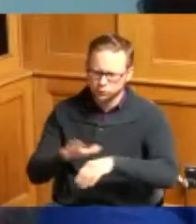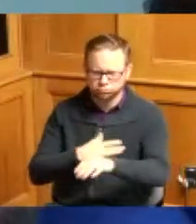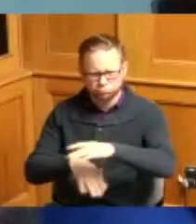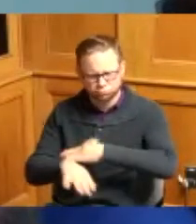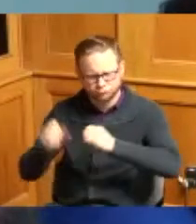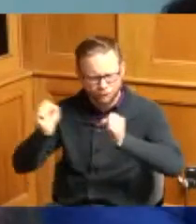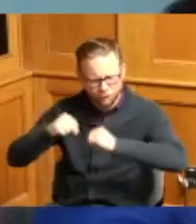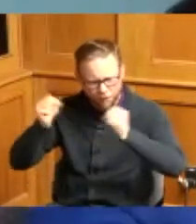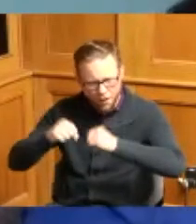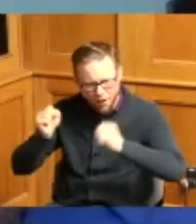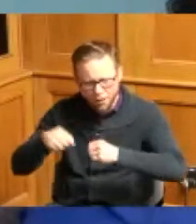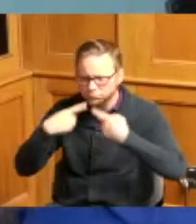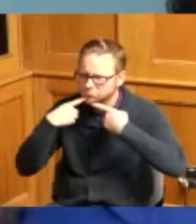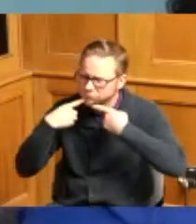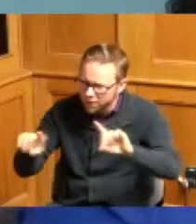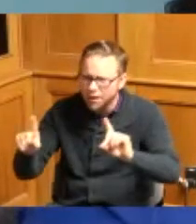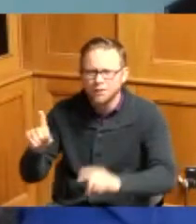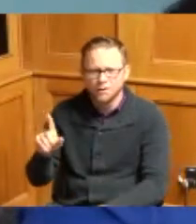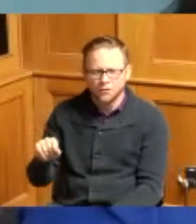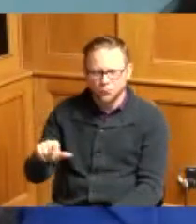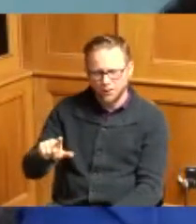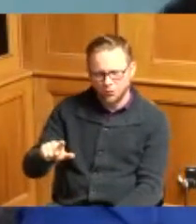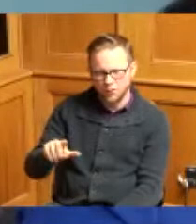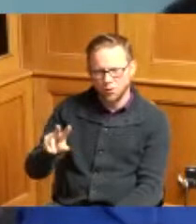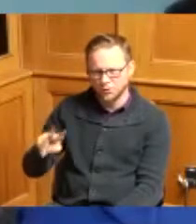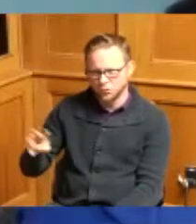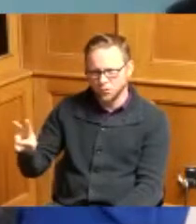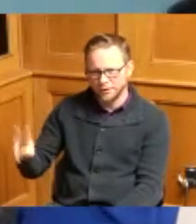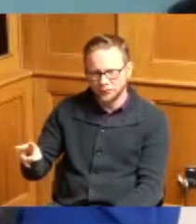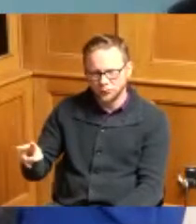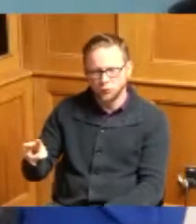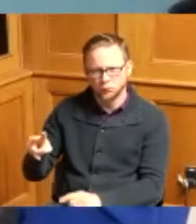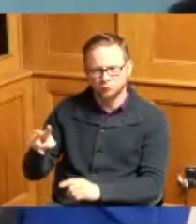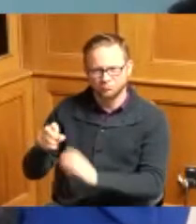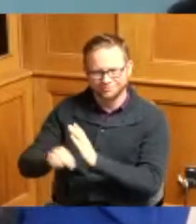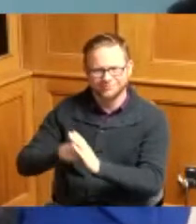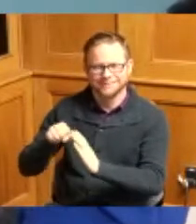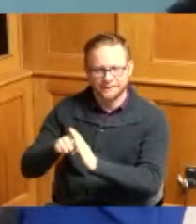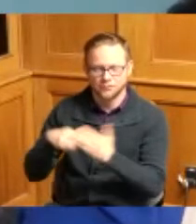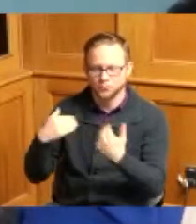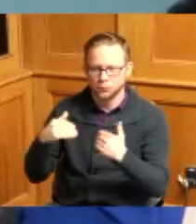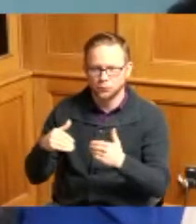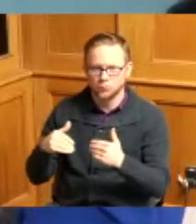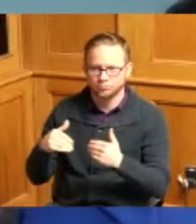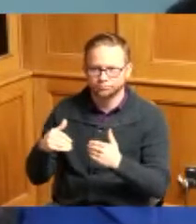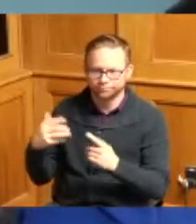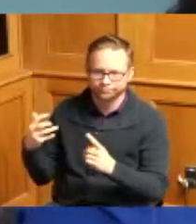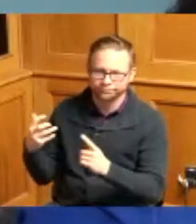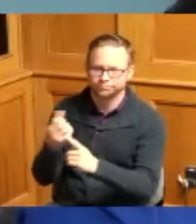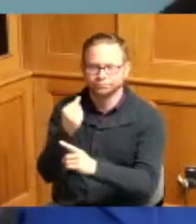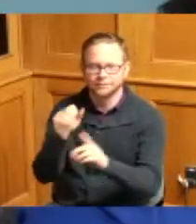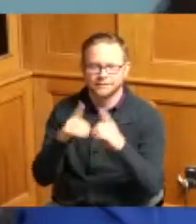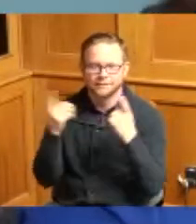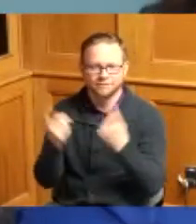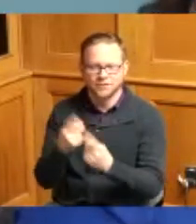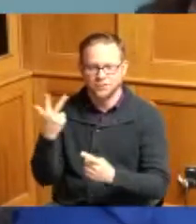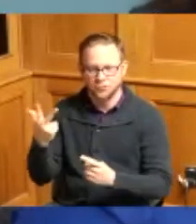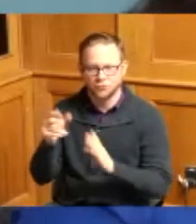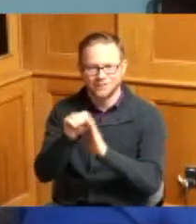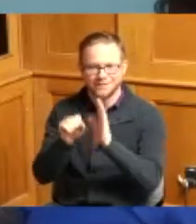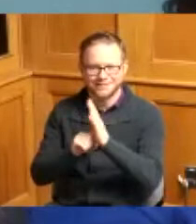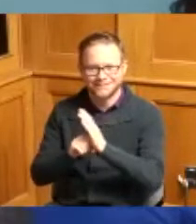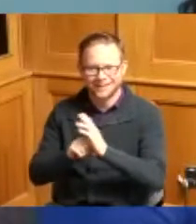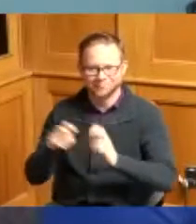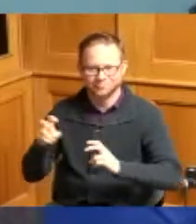successful 20-21-22 season to reach the division iii state championship game including a win